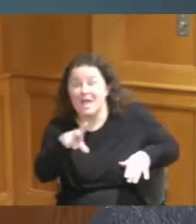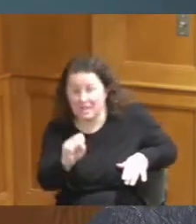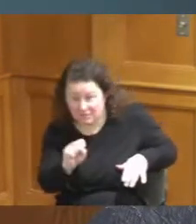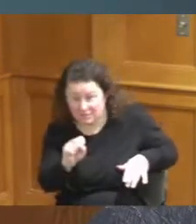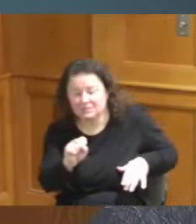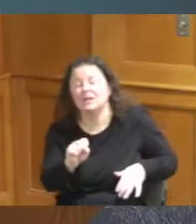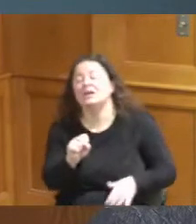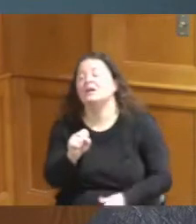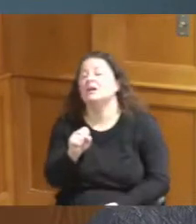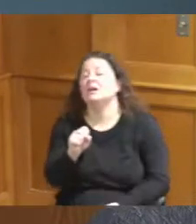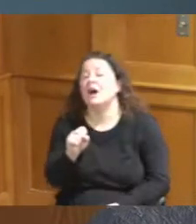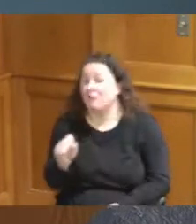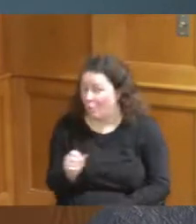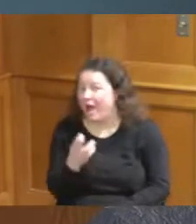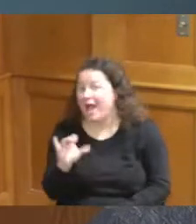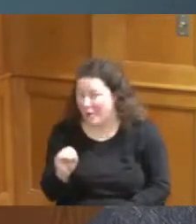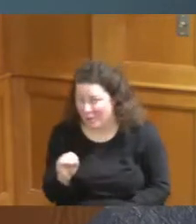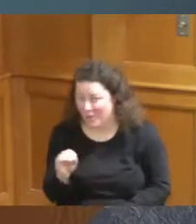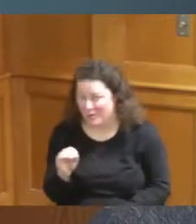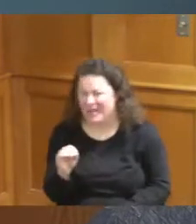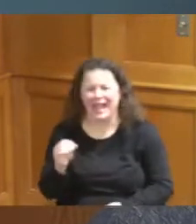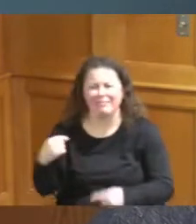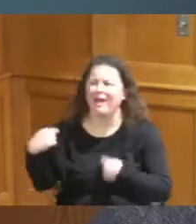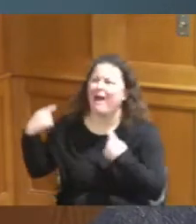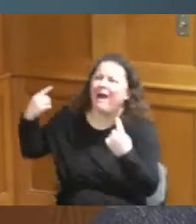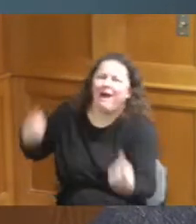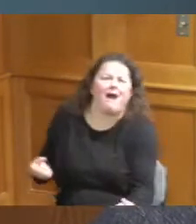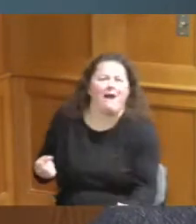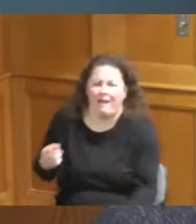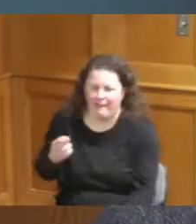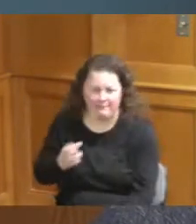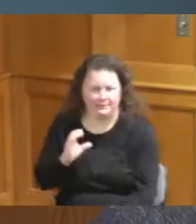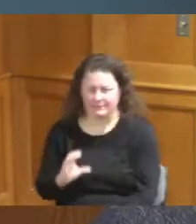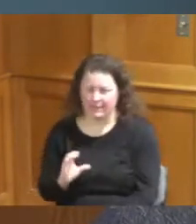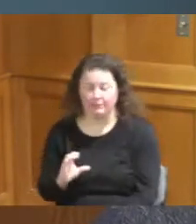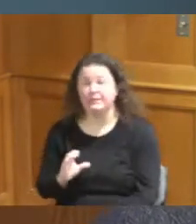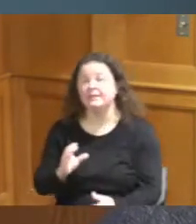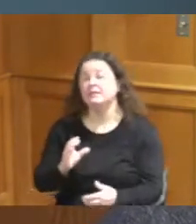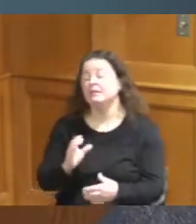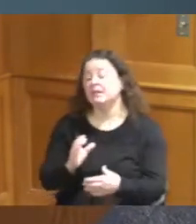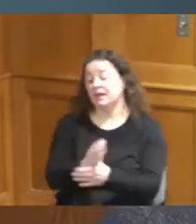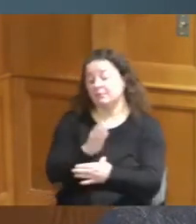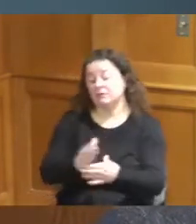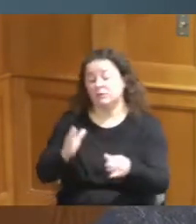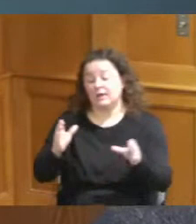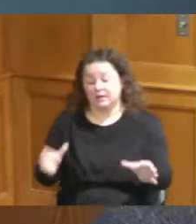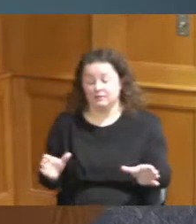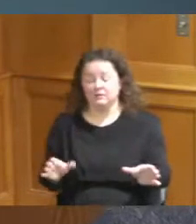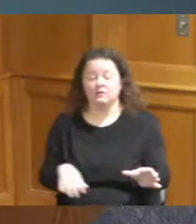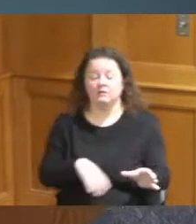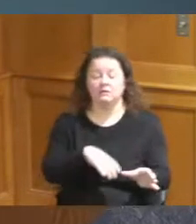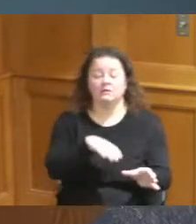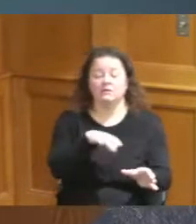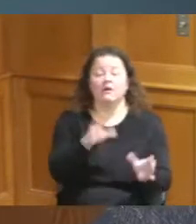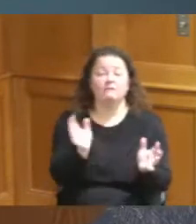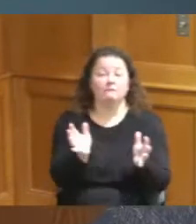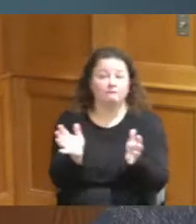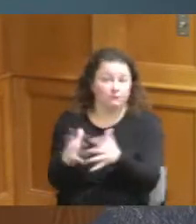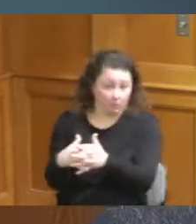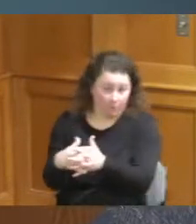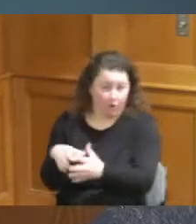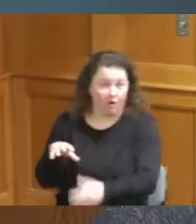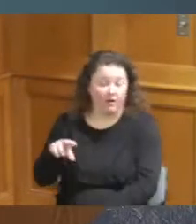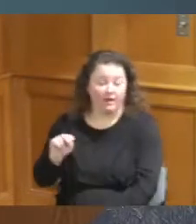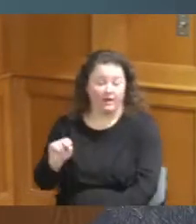and it sits between both our football NFL stadium and our Baseball Major League Stadium